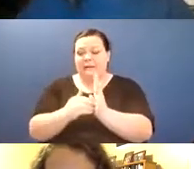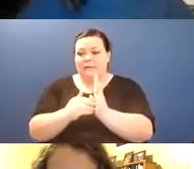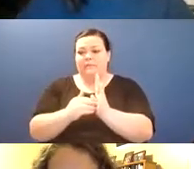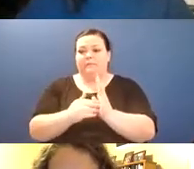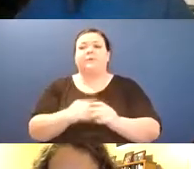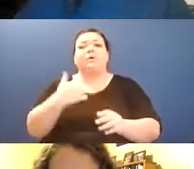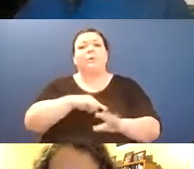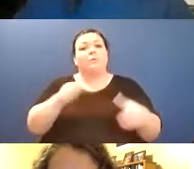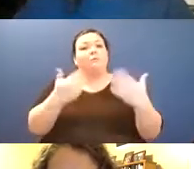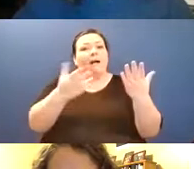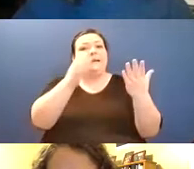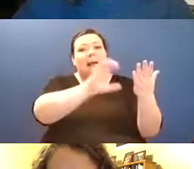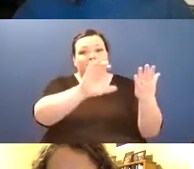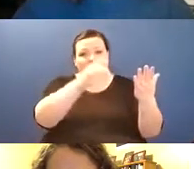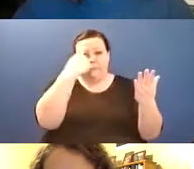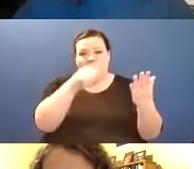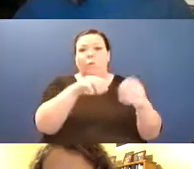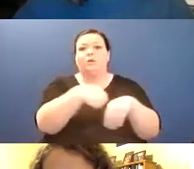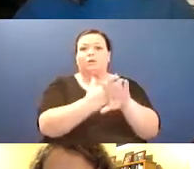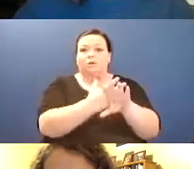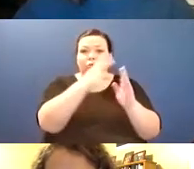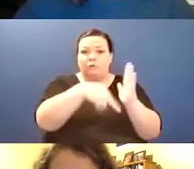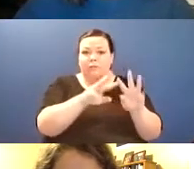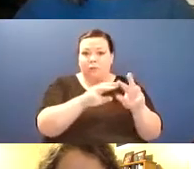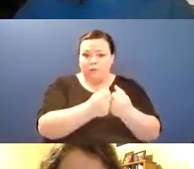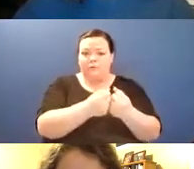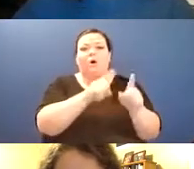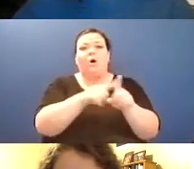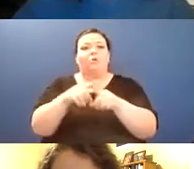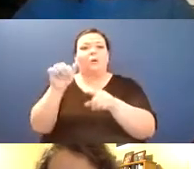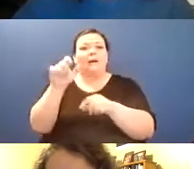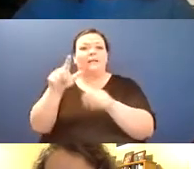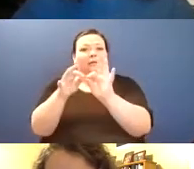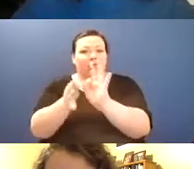spaces and we're also working on figuring out how to cast all of our in-person readings and